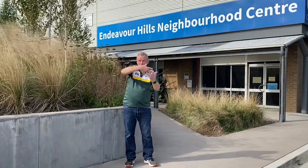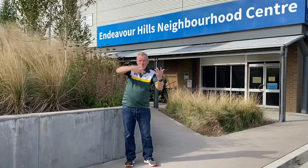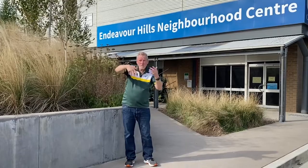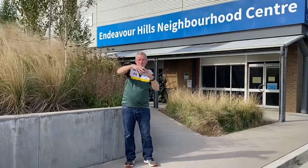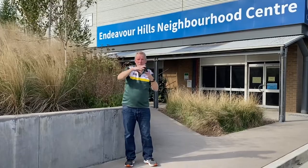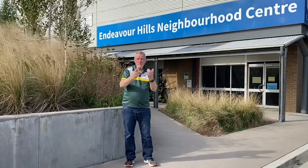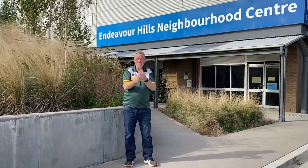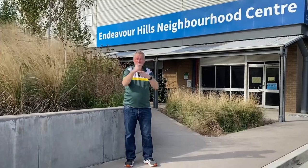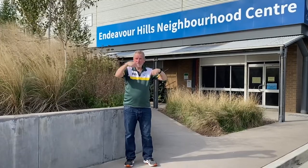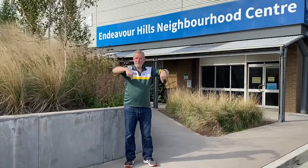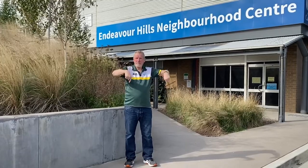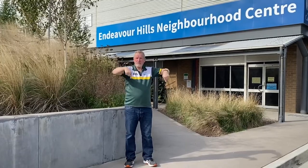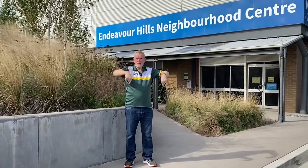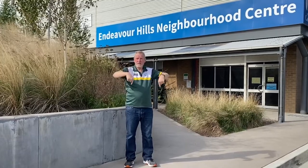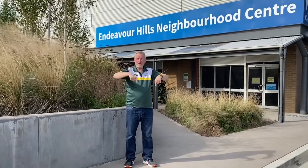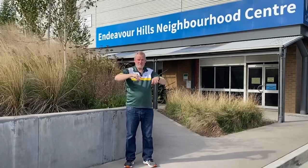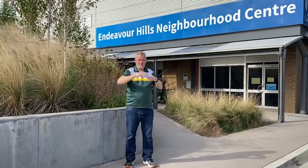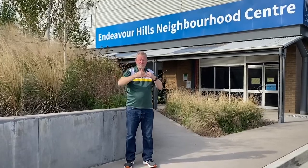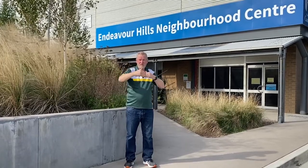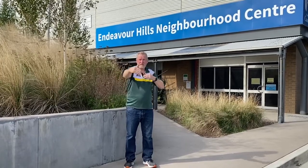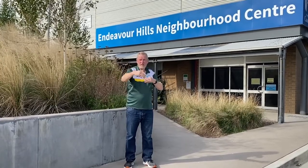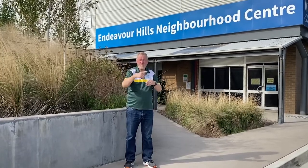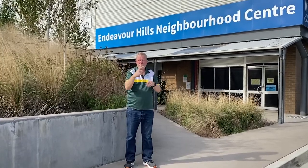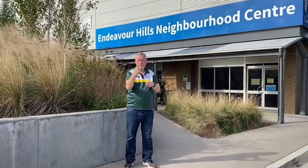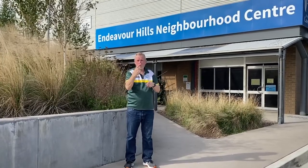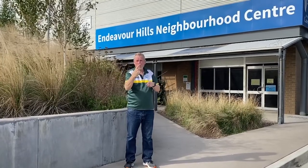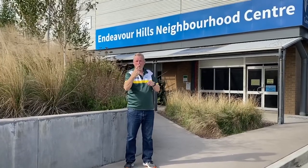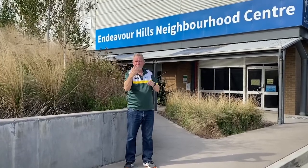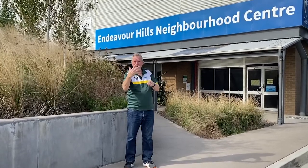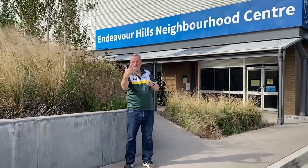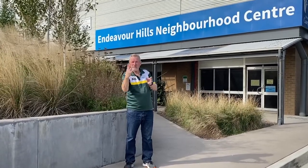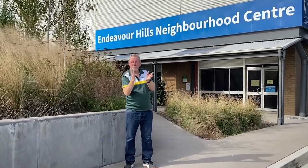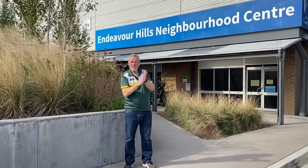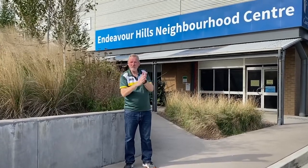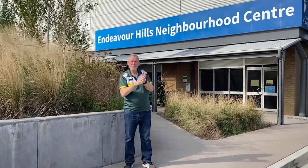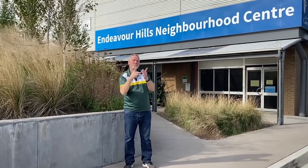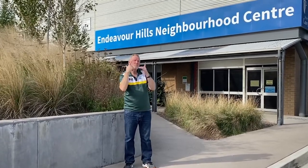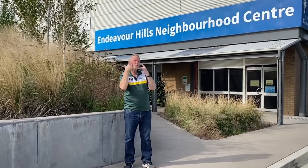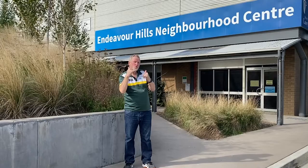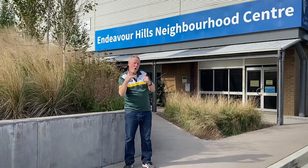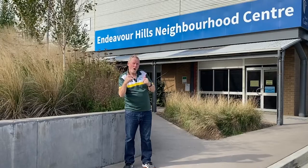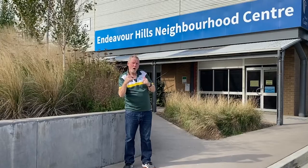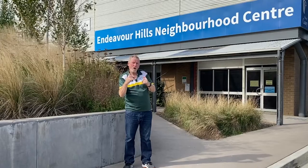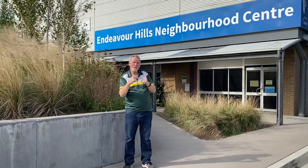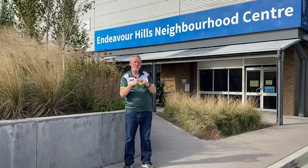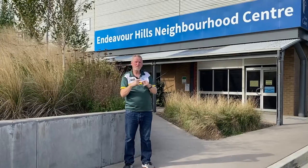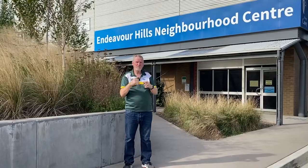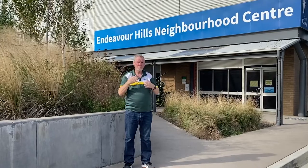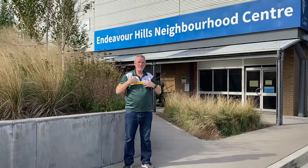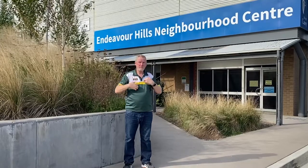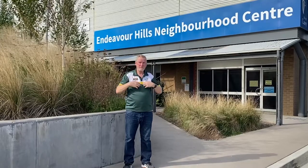and social events here... for the next 12 to 16 months as a trial. Very exciting!